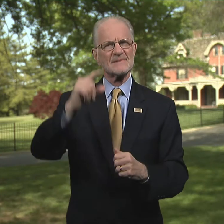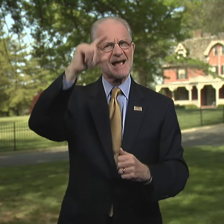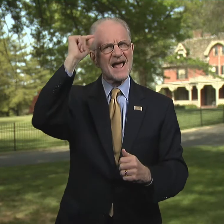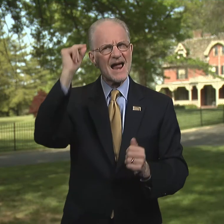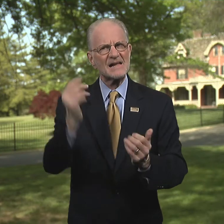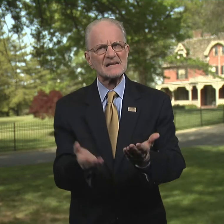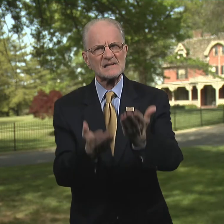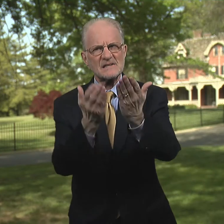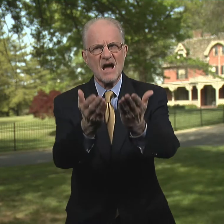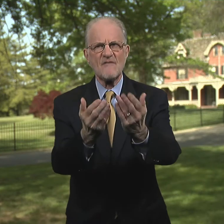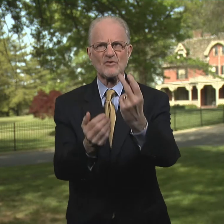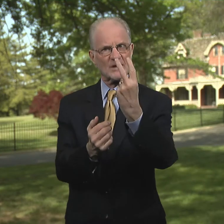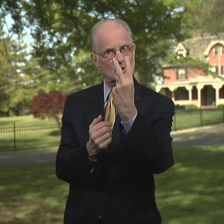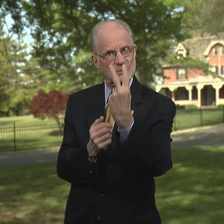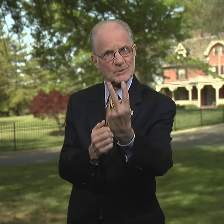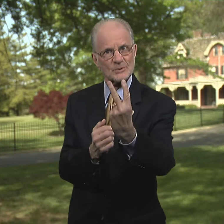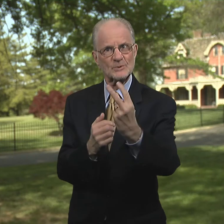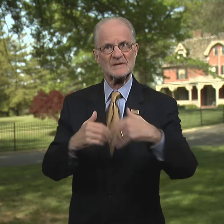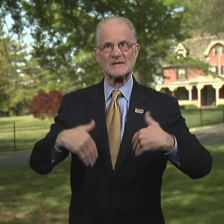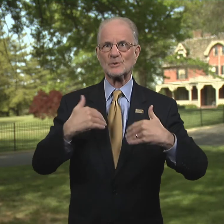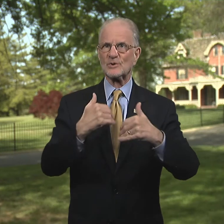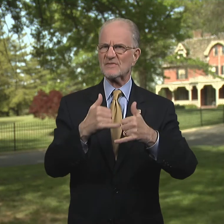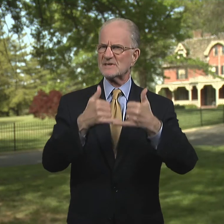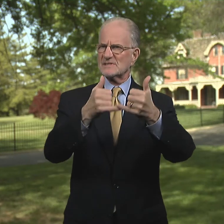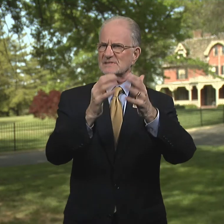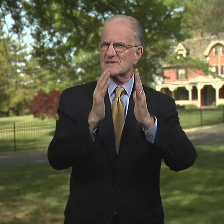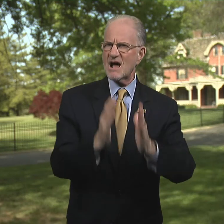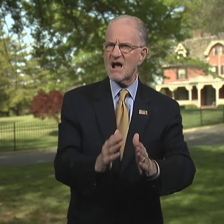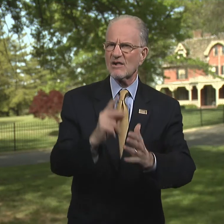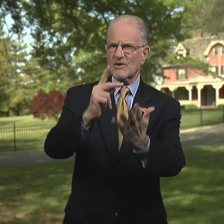Gallaudet is offering two new Youth Scholars Programs